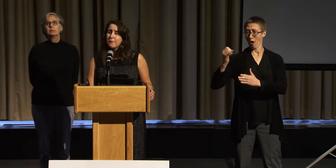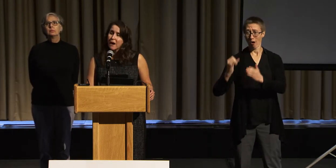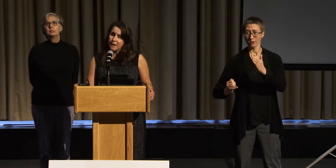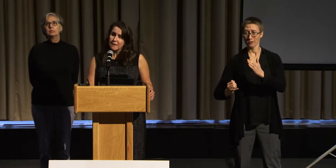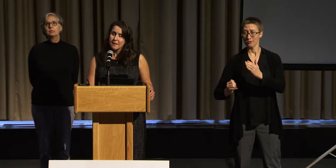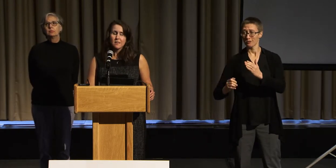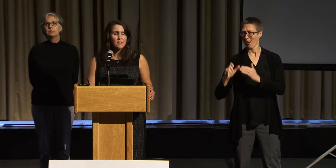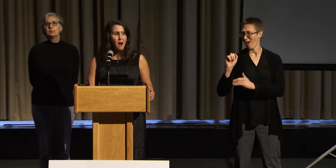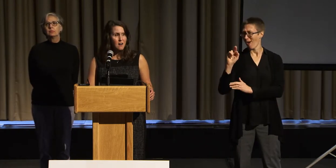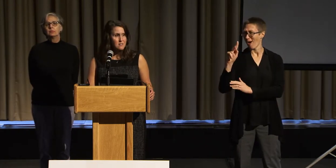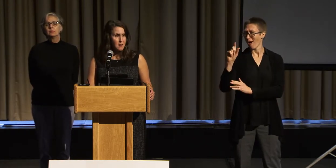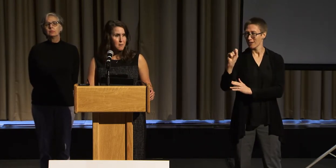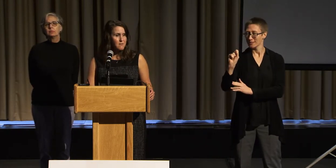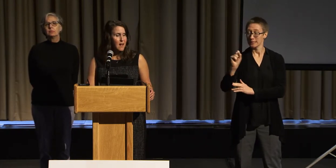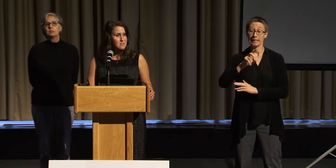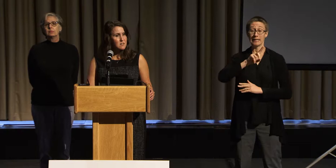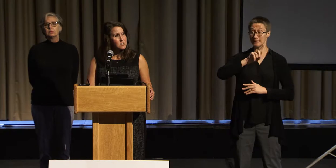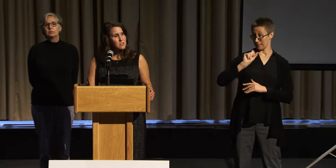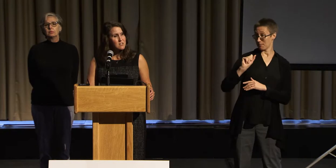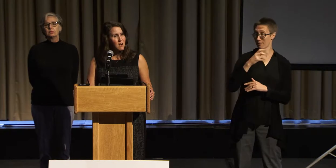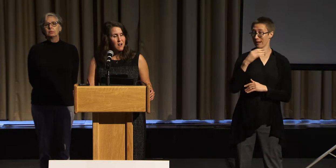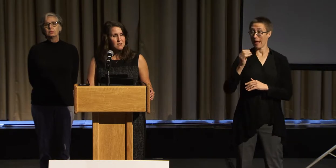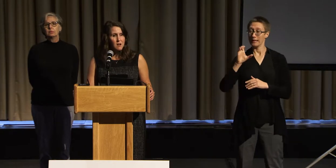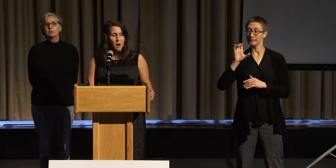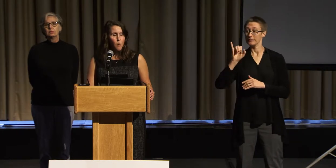But the concept of access to the arts